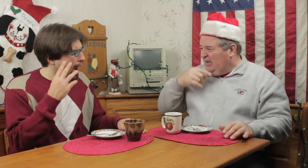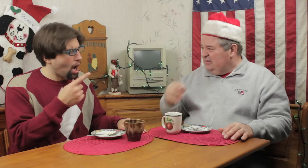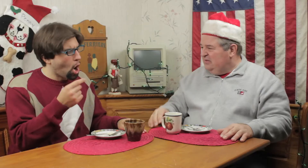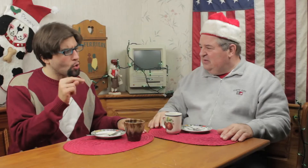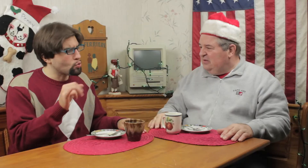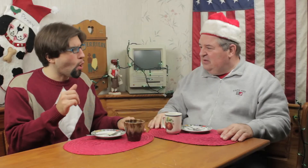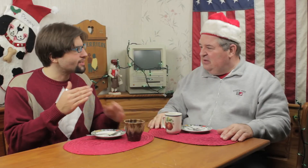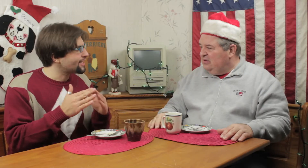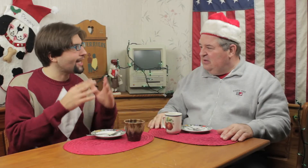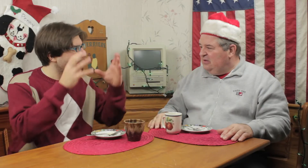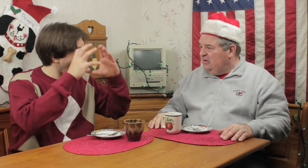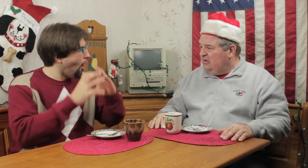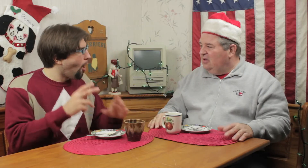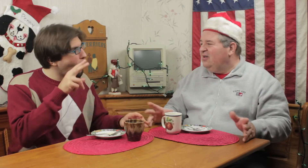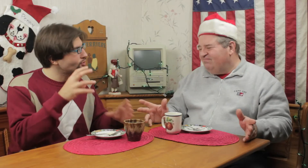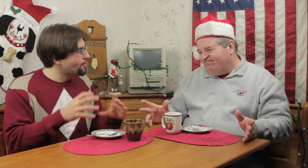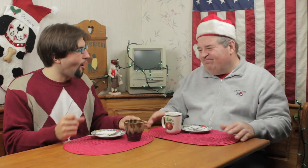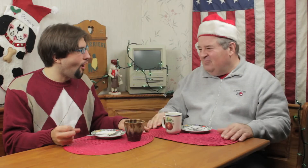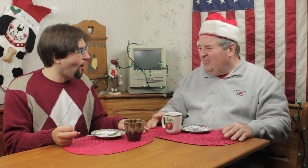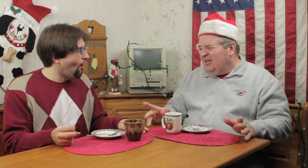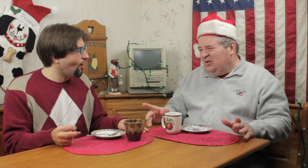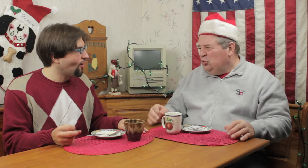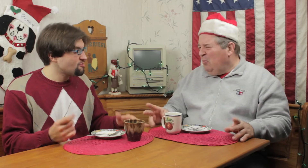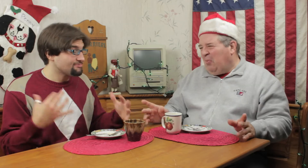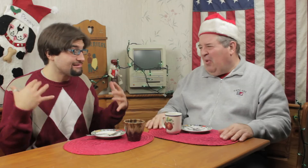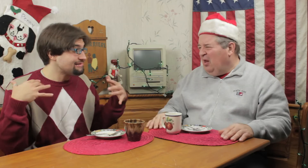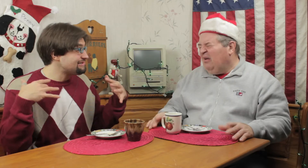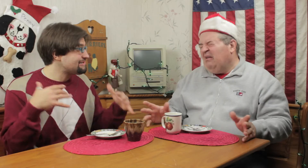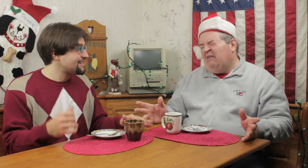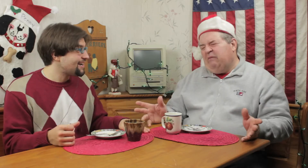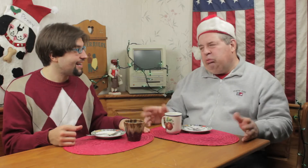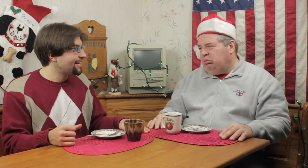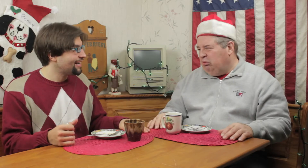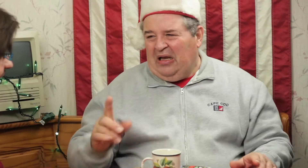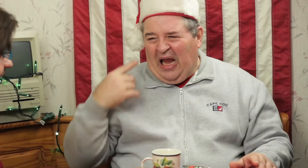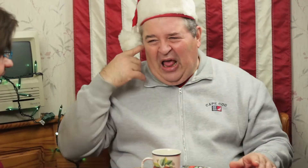Why not go to New York City to watch the ball drop. There's too many people. Crowded!